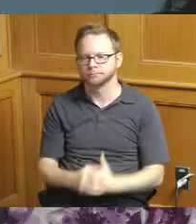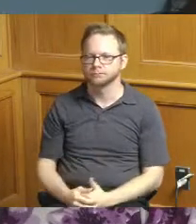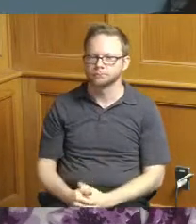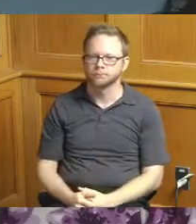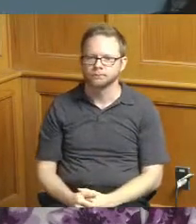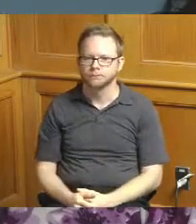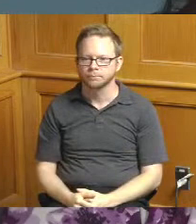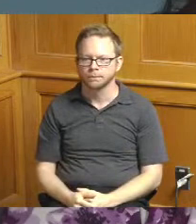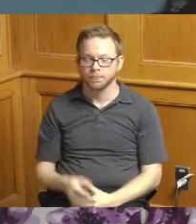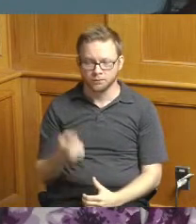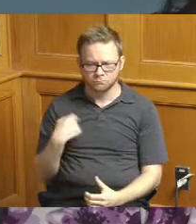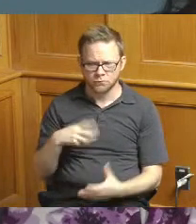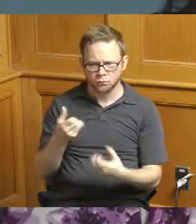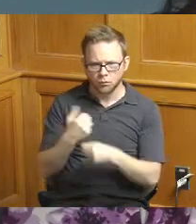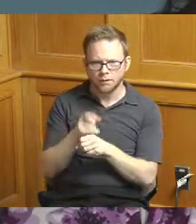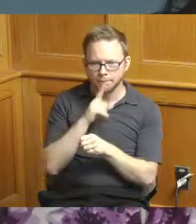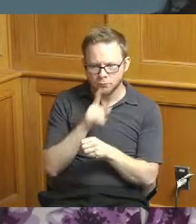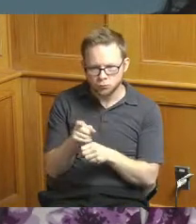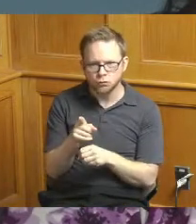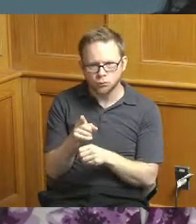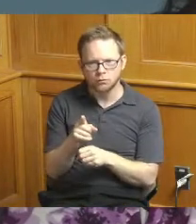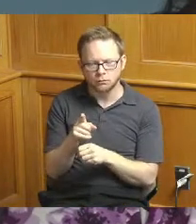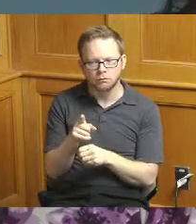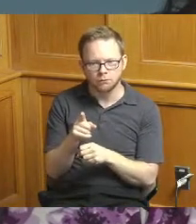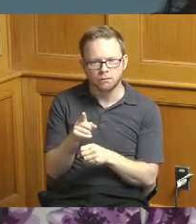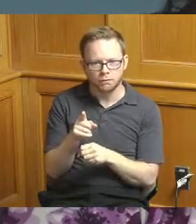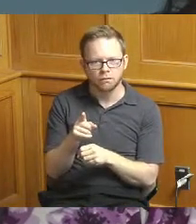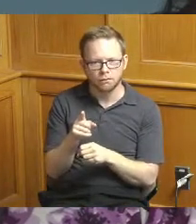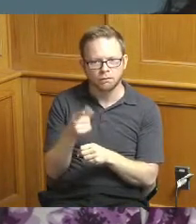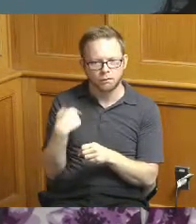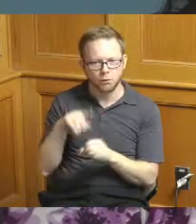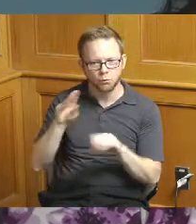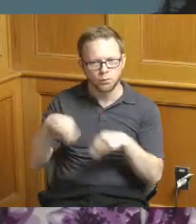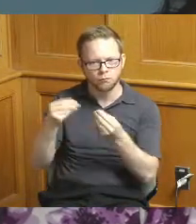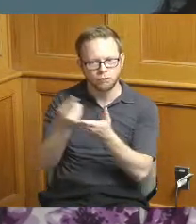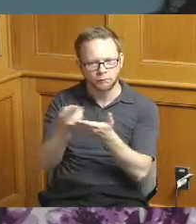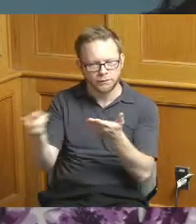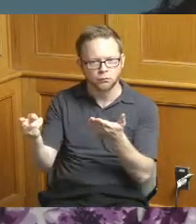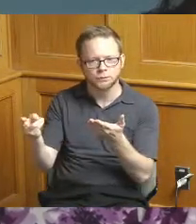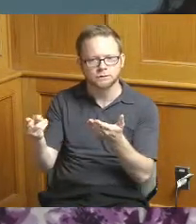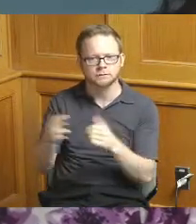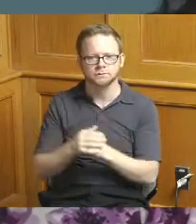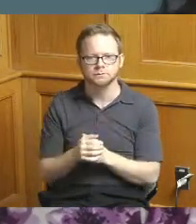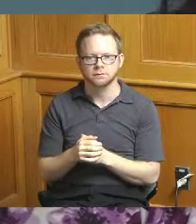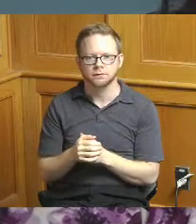tools you know that they need and whatever we're doing I just want to be more specific